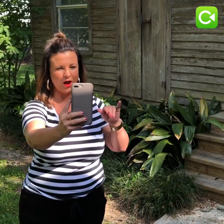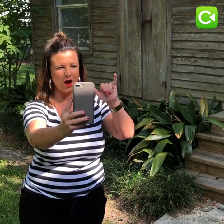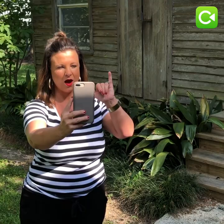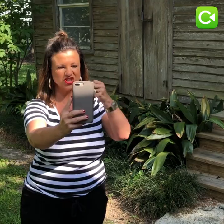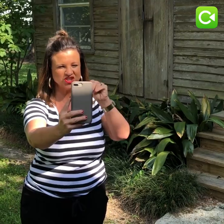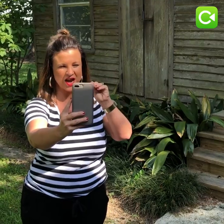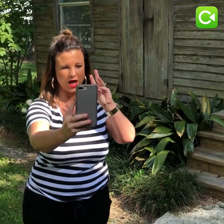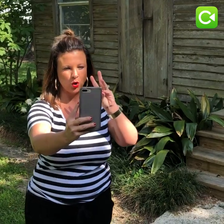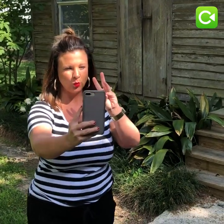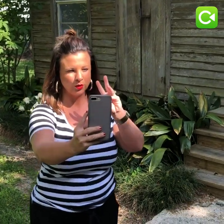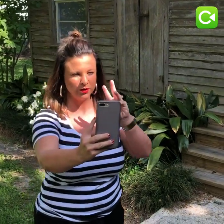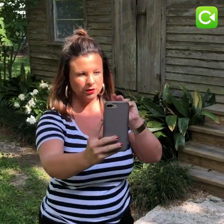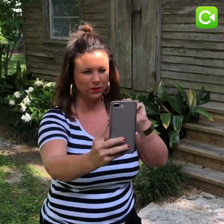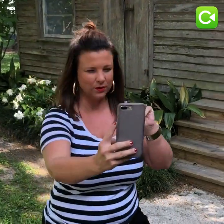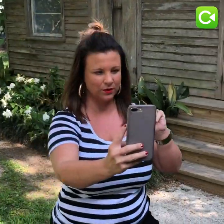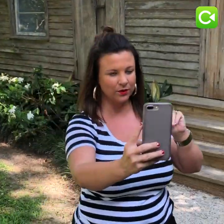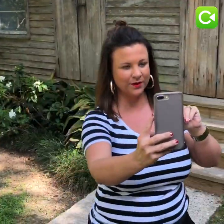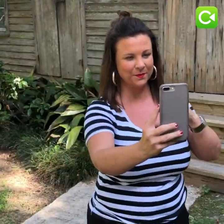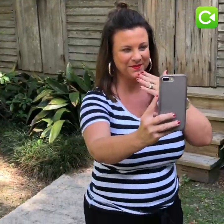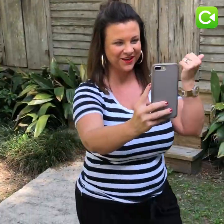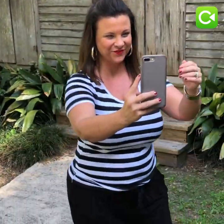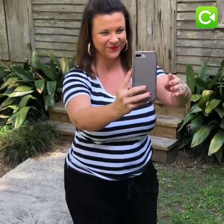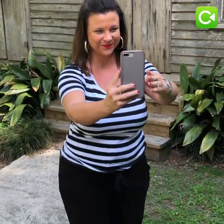Aha. Shadows. That's better!